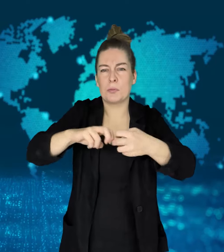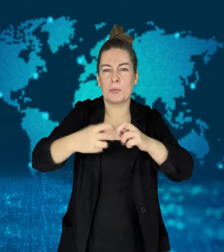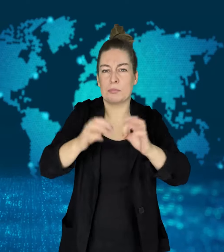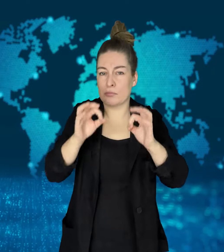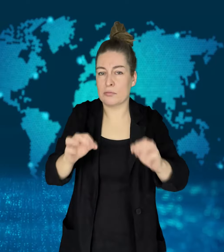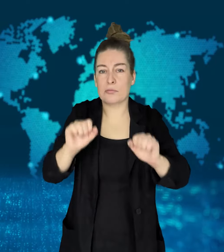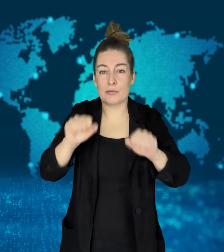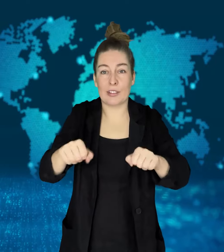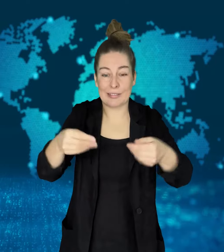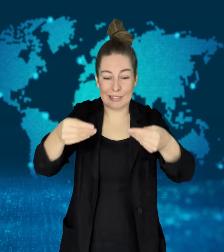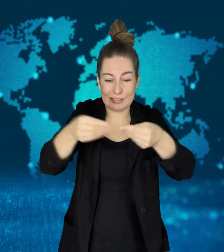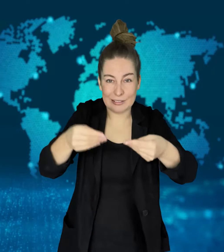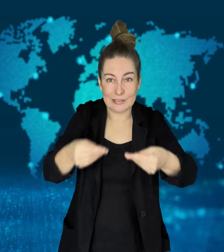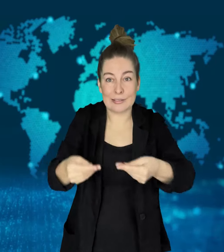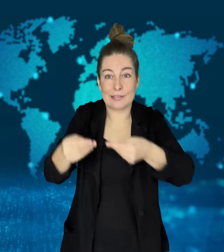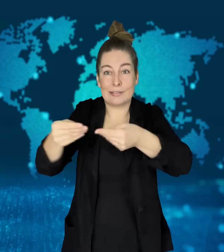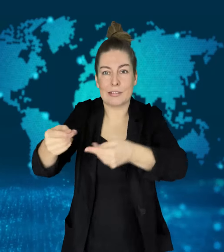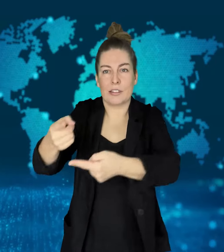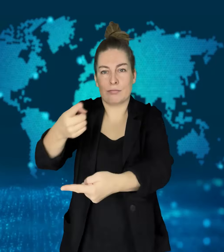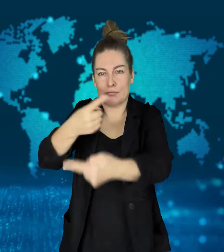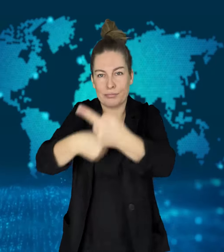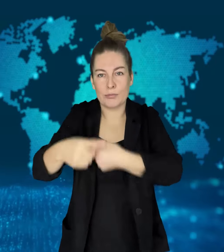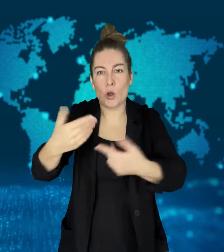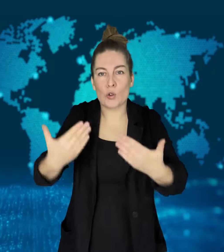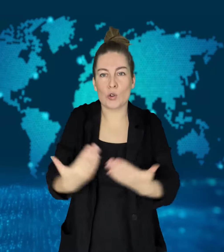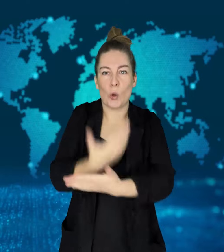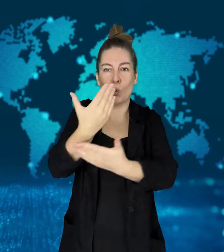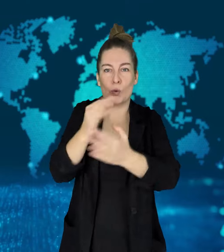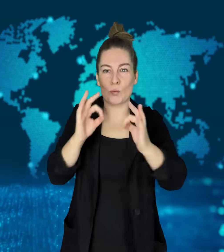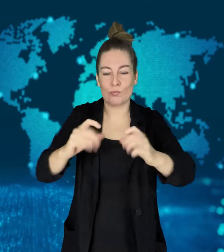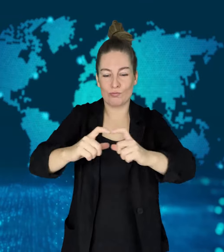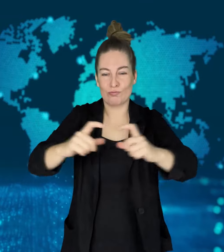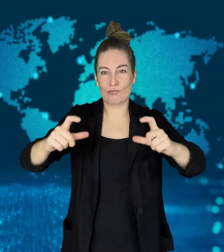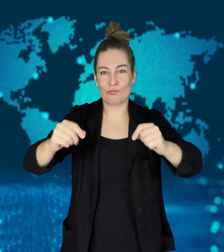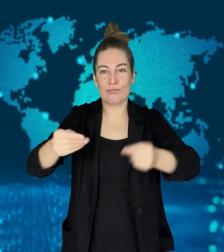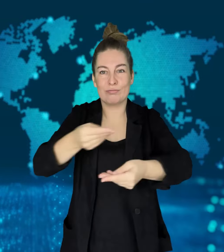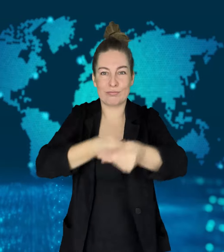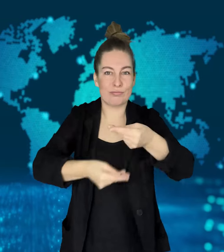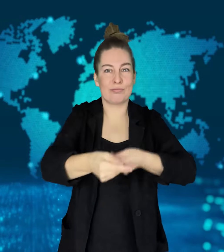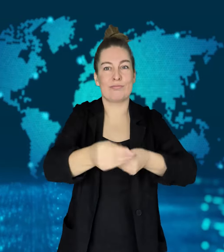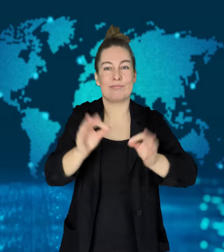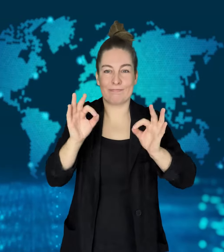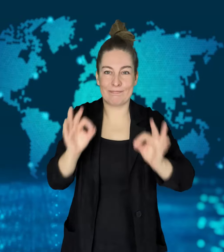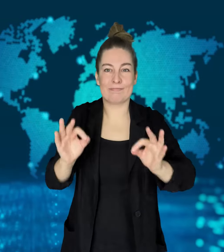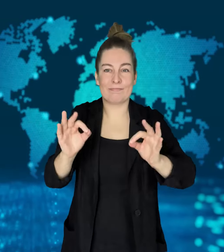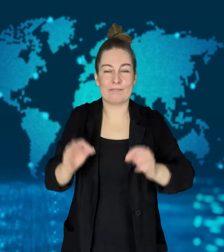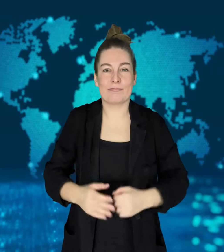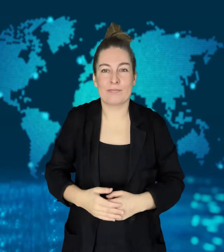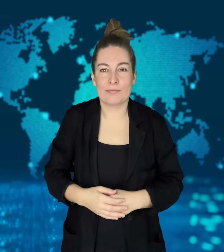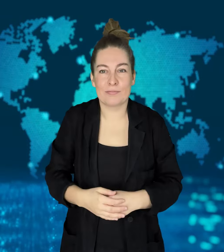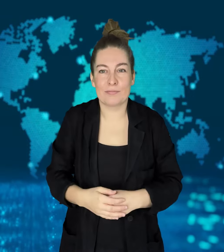The bank told them that money picks up smells in the food industry